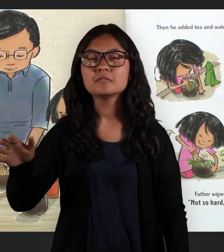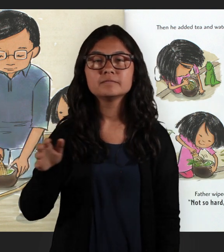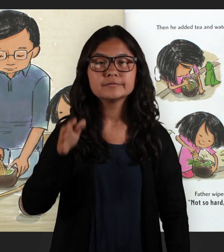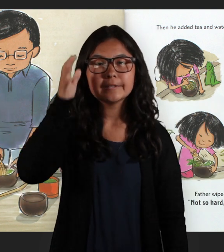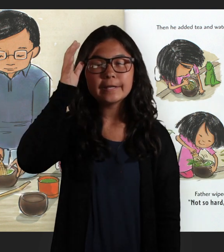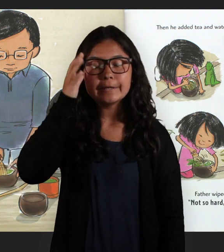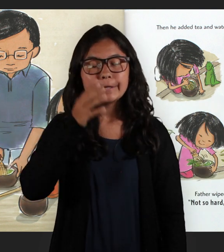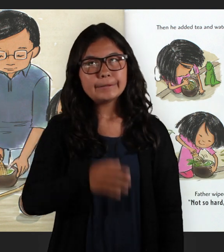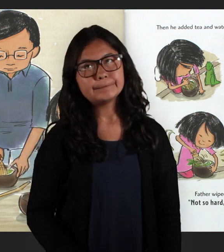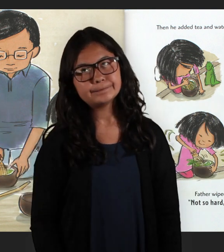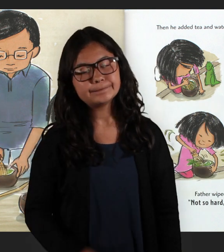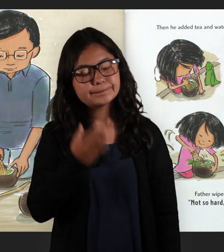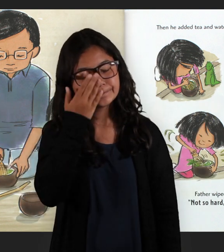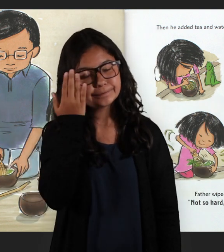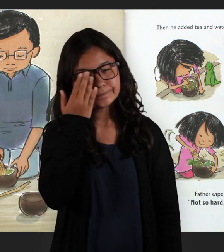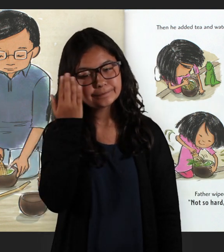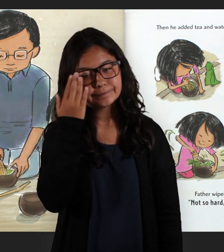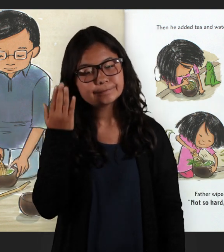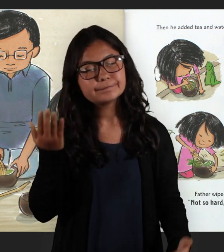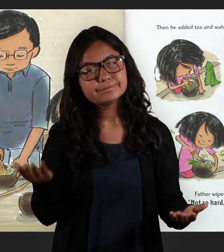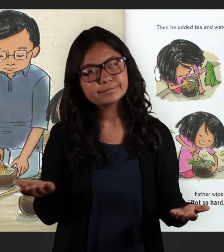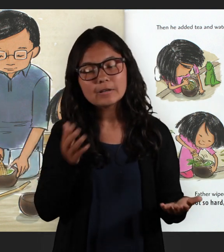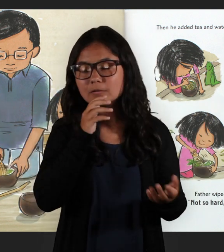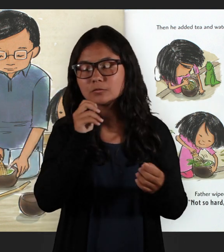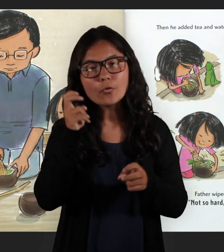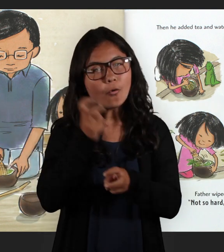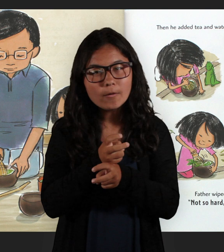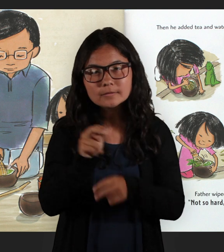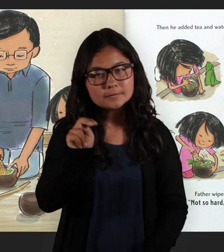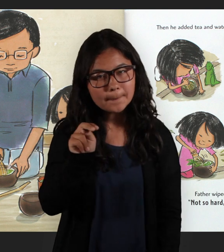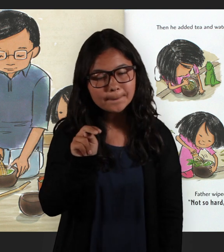Father wiped green flecks from his glasses. "Not so hard, Natsumi," he said.